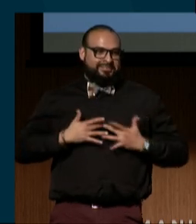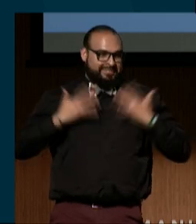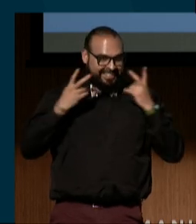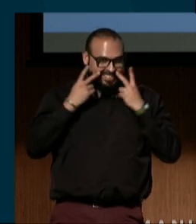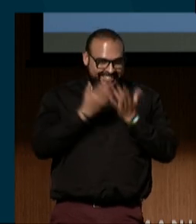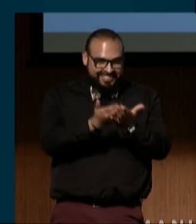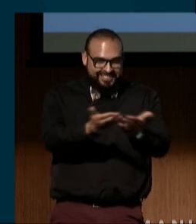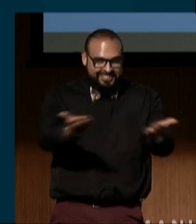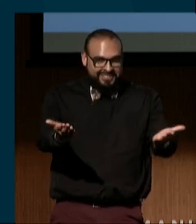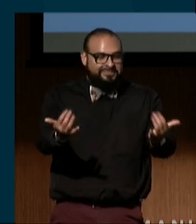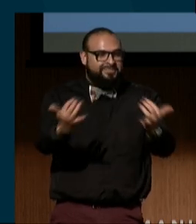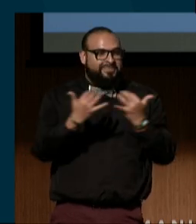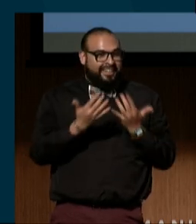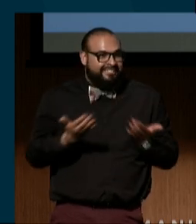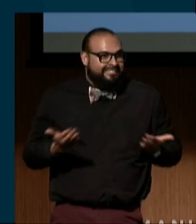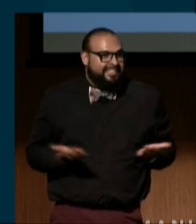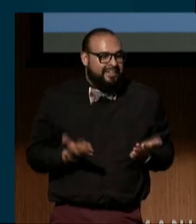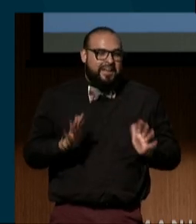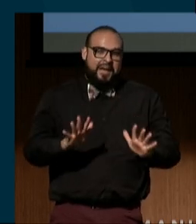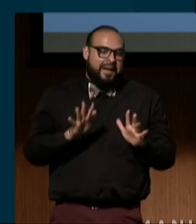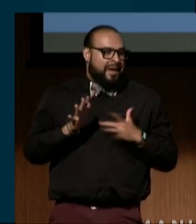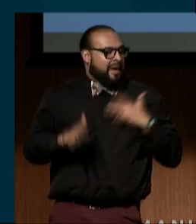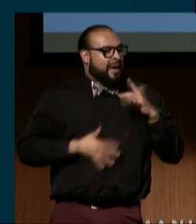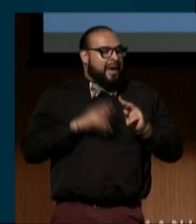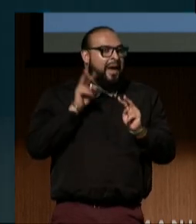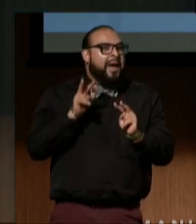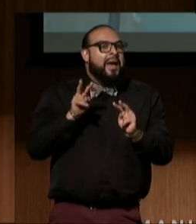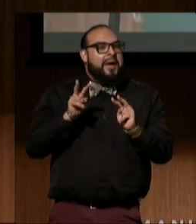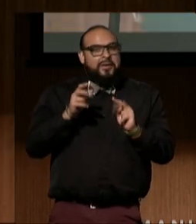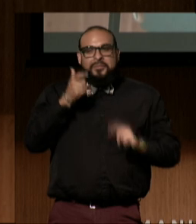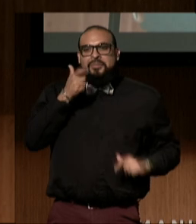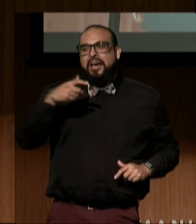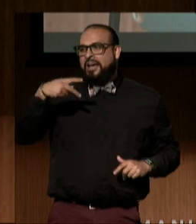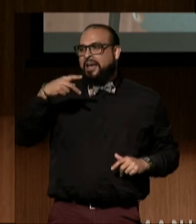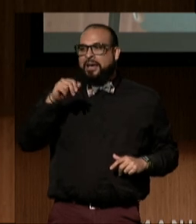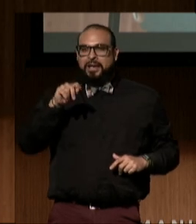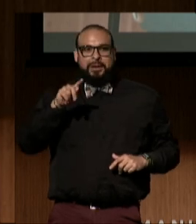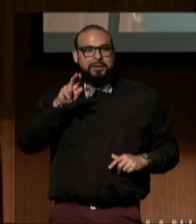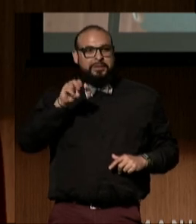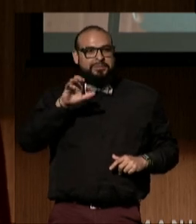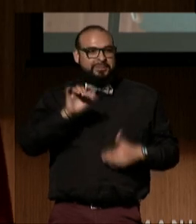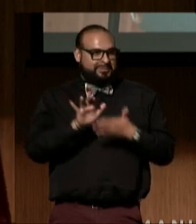and I cannot wait to watch "Patrice: The Movie." (audience applauding)